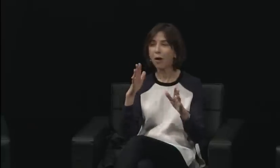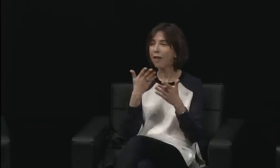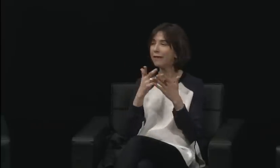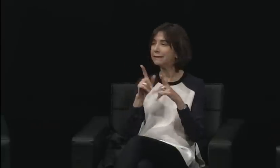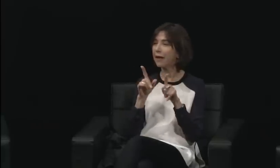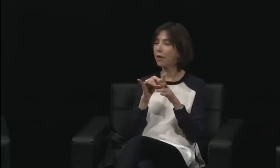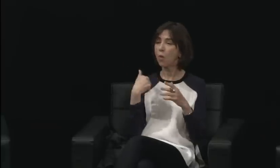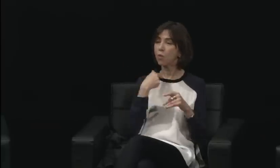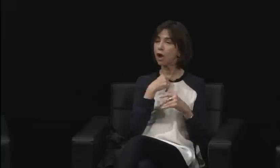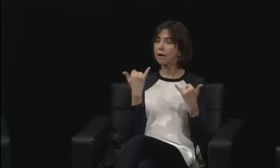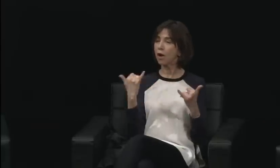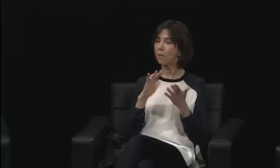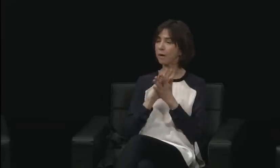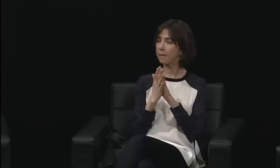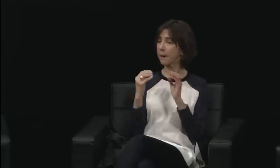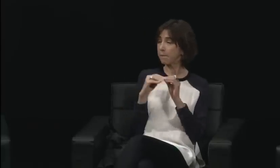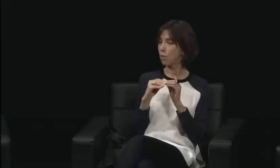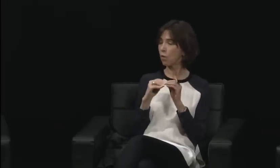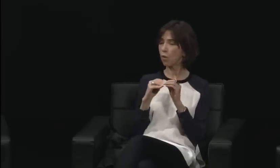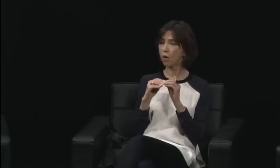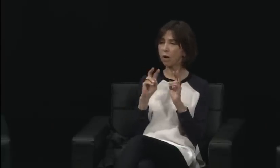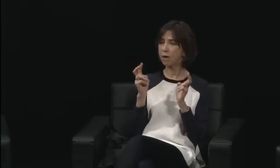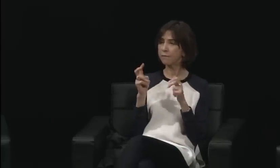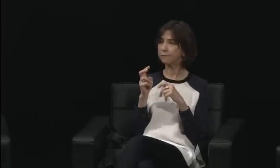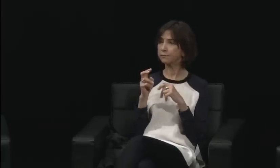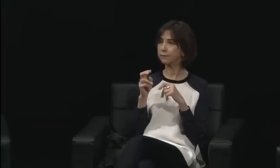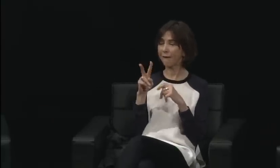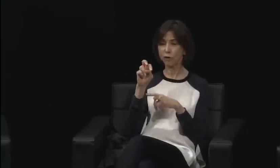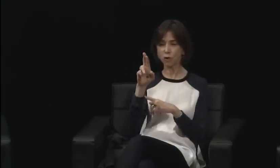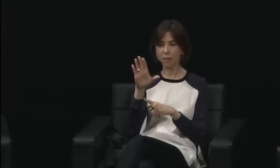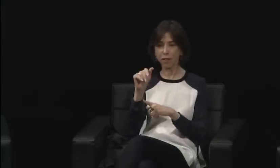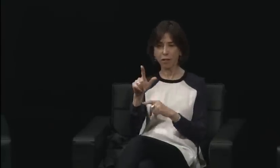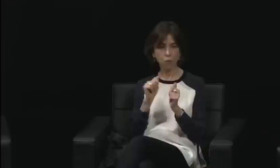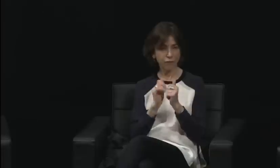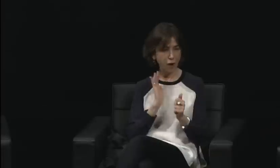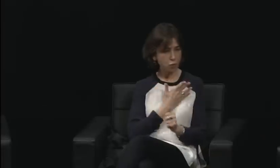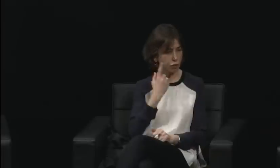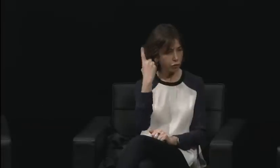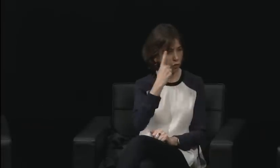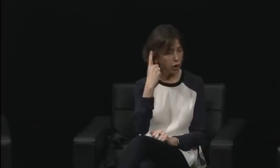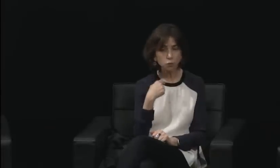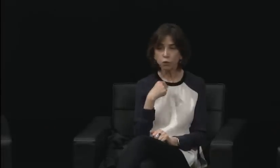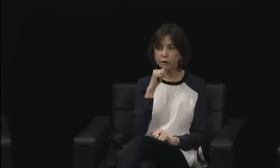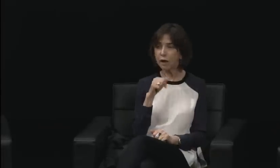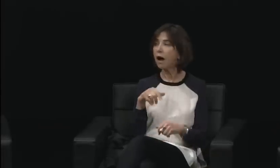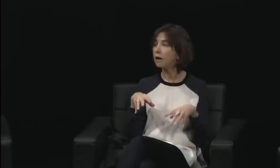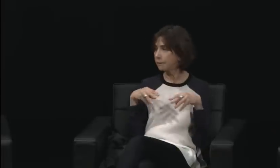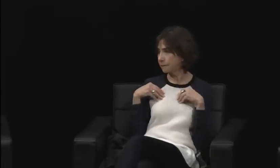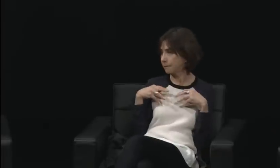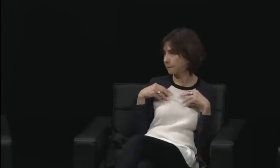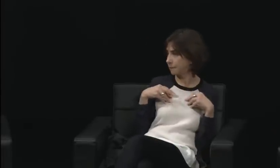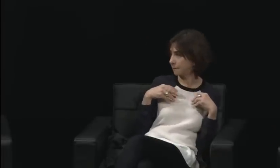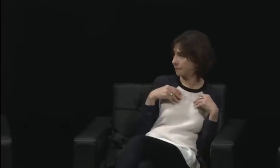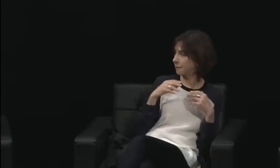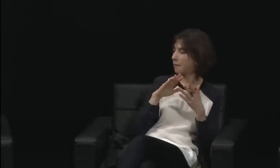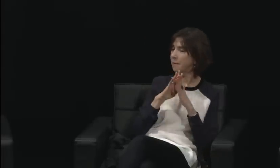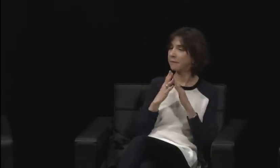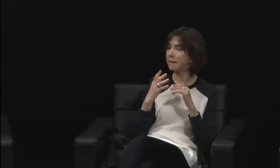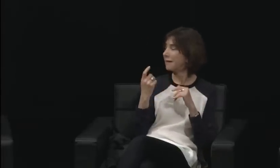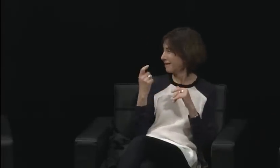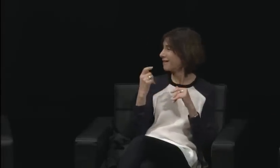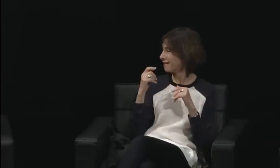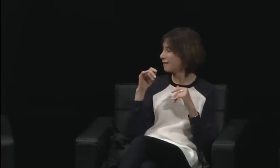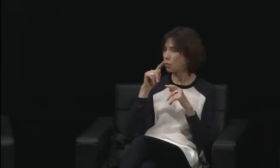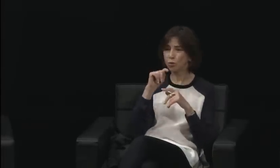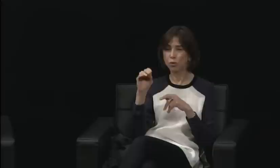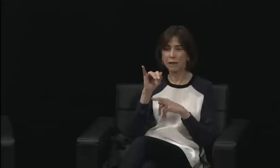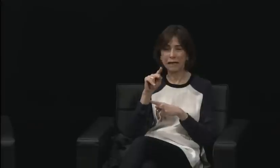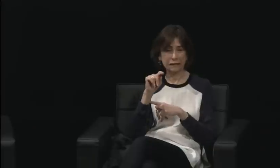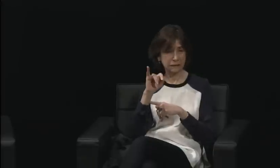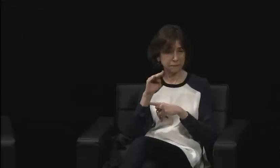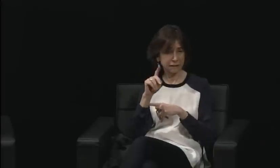books being written by Steinem and others.